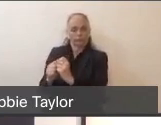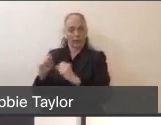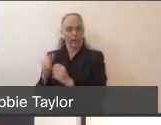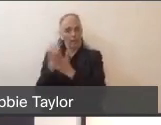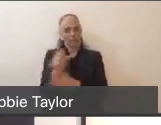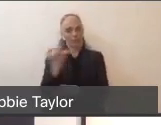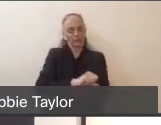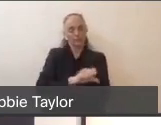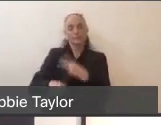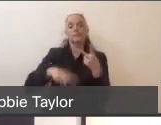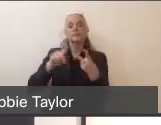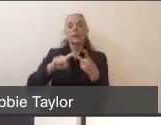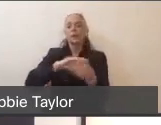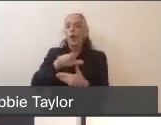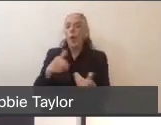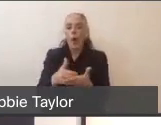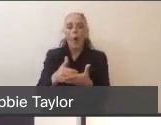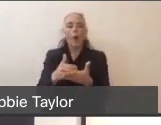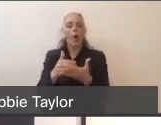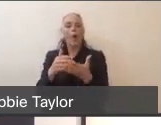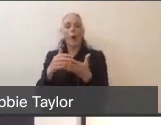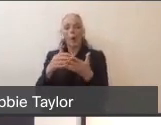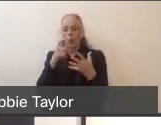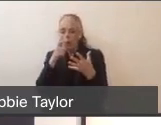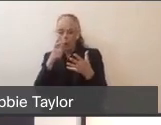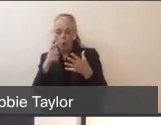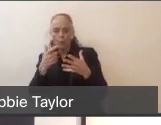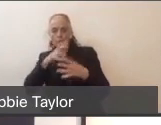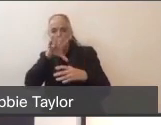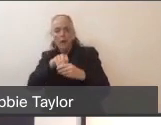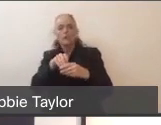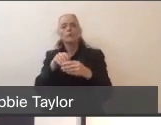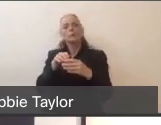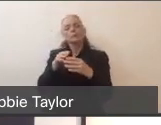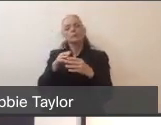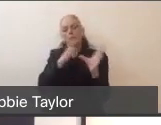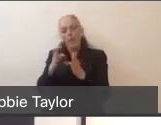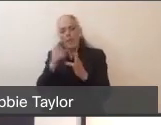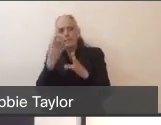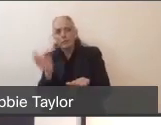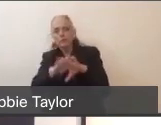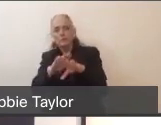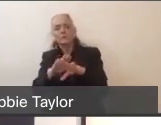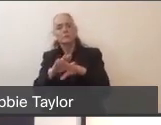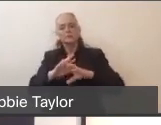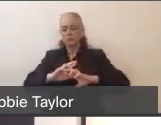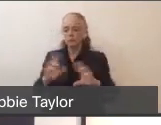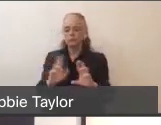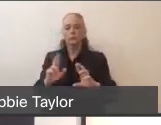time to do surge planning and do it in a way where they could be thoughtful about it and collaborative, and be able to build out that Hospital capacity,